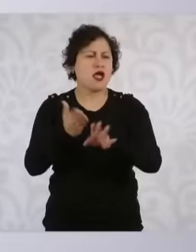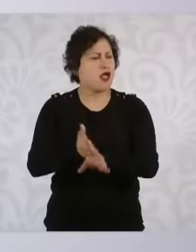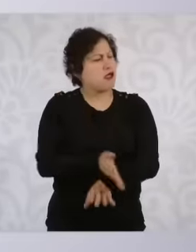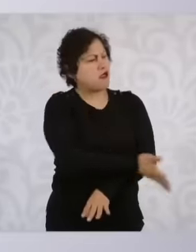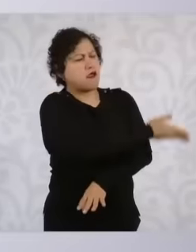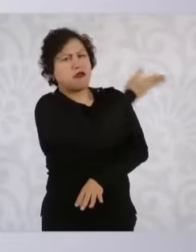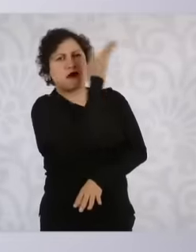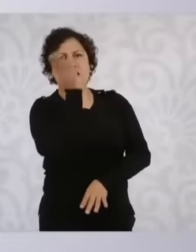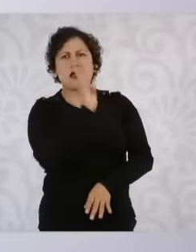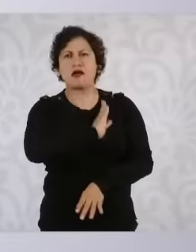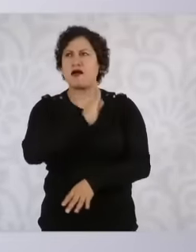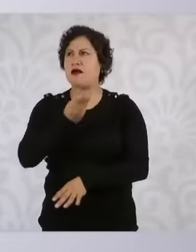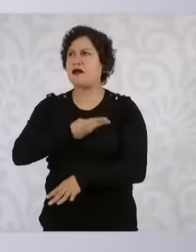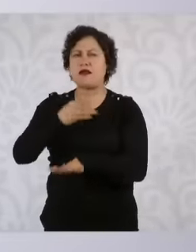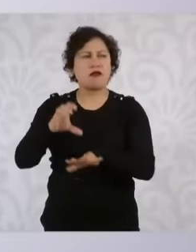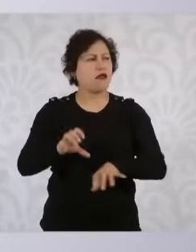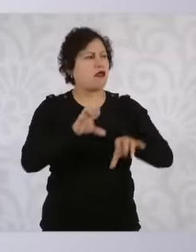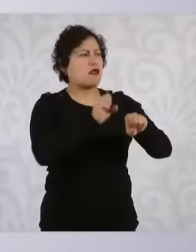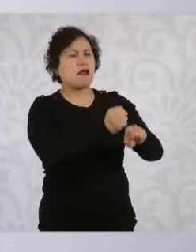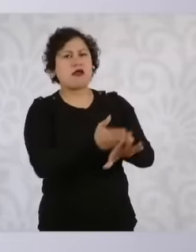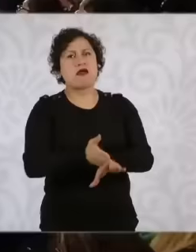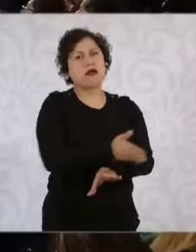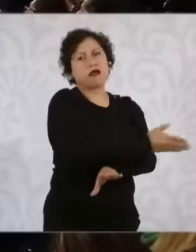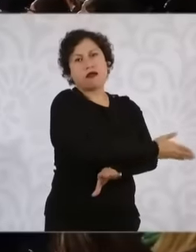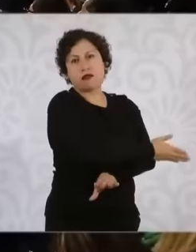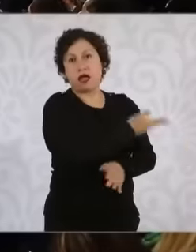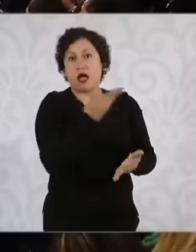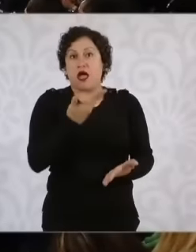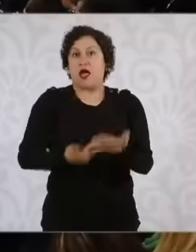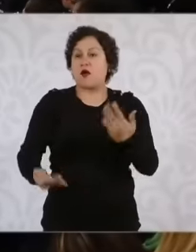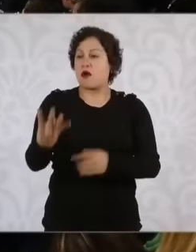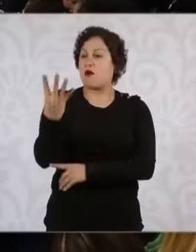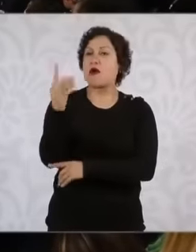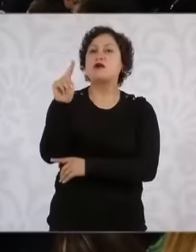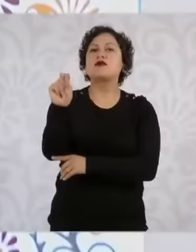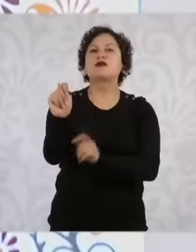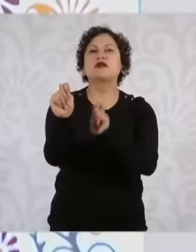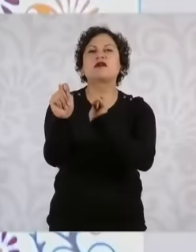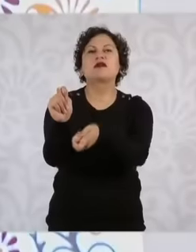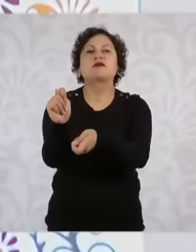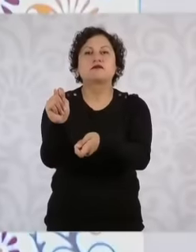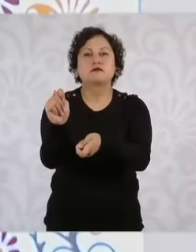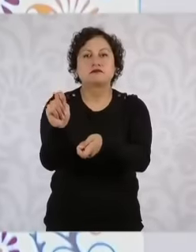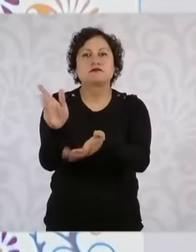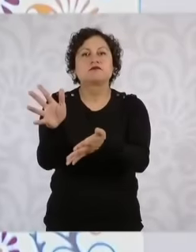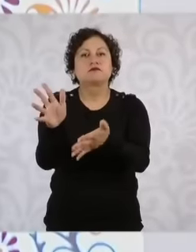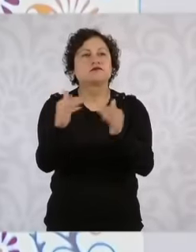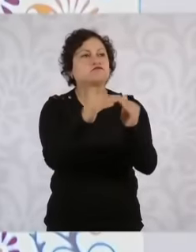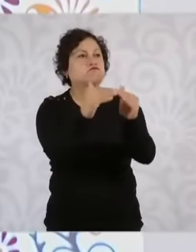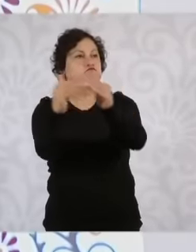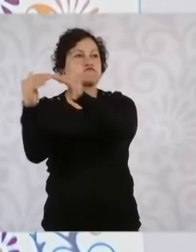When the fourth transformation arrives, here we all look each other in the eyes as